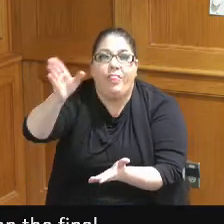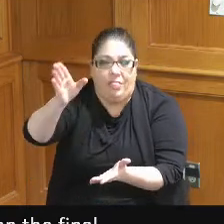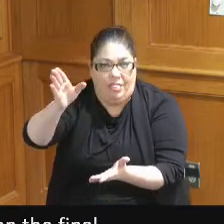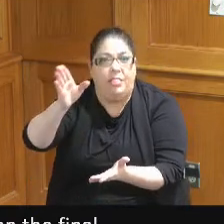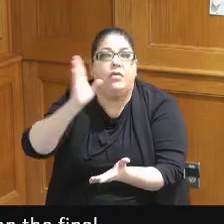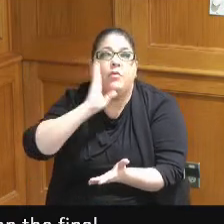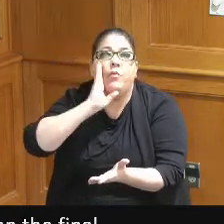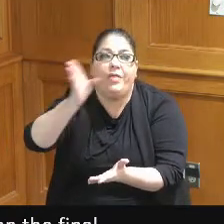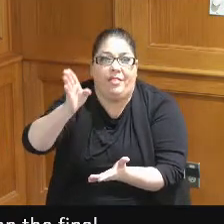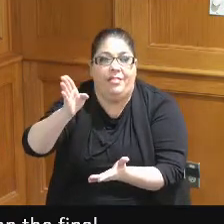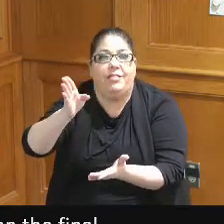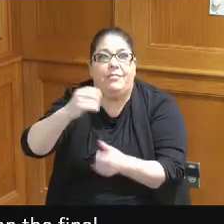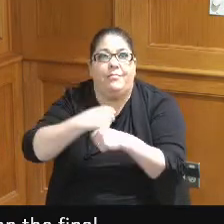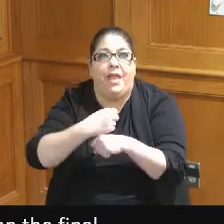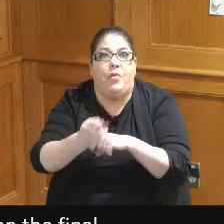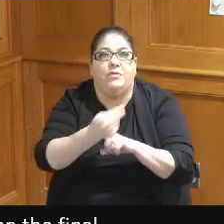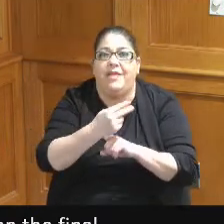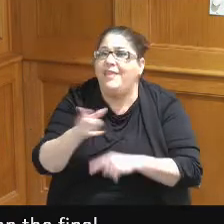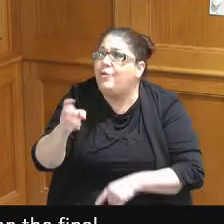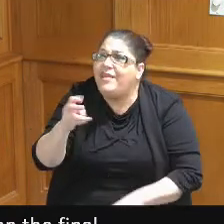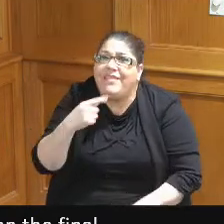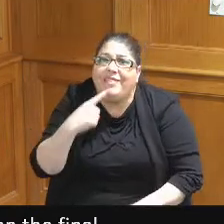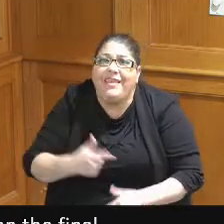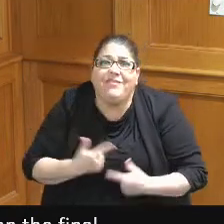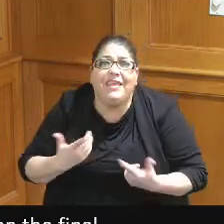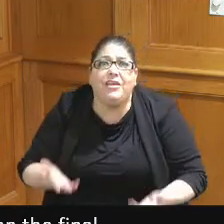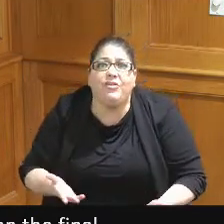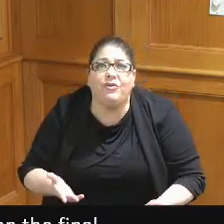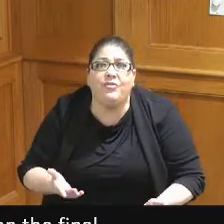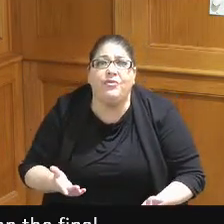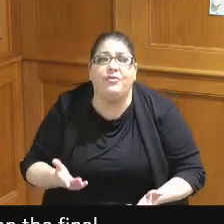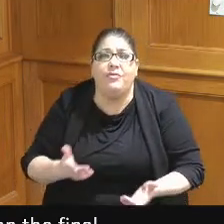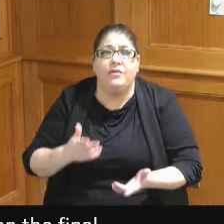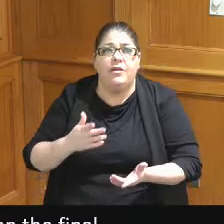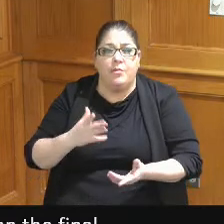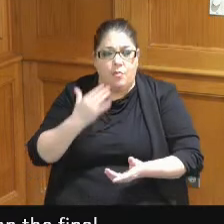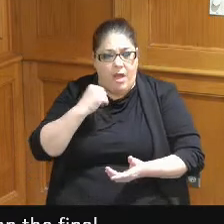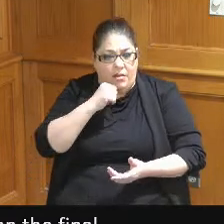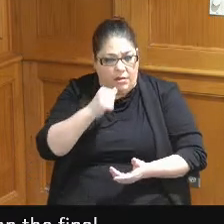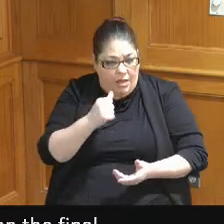it and they don't even live here so why can't we get it done for the people who live here to say